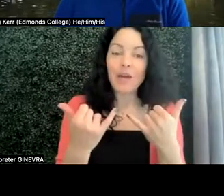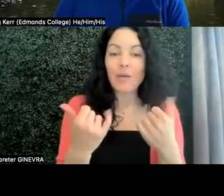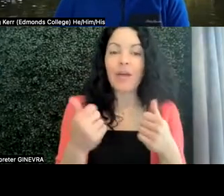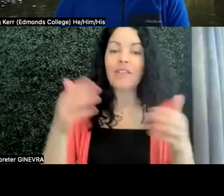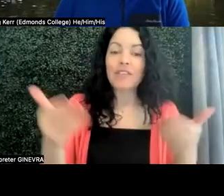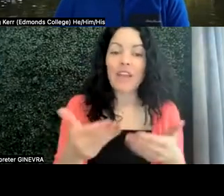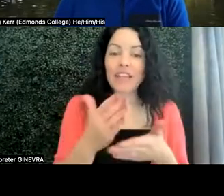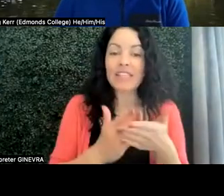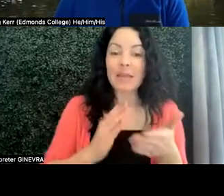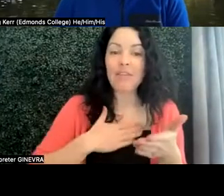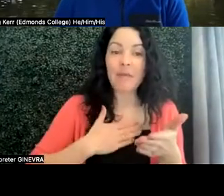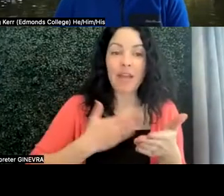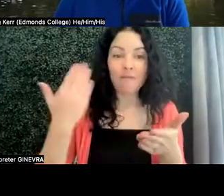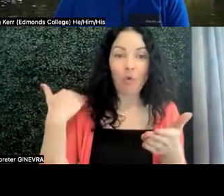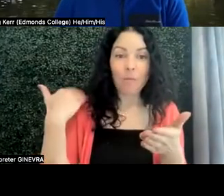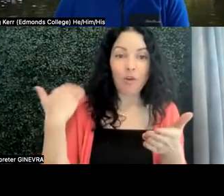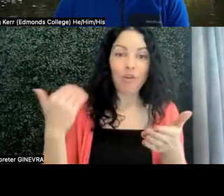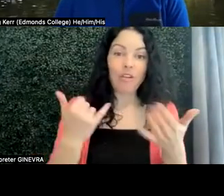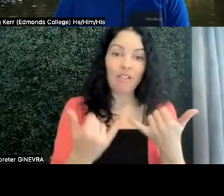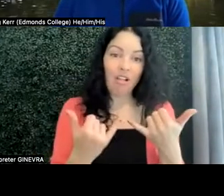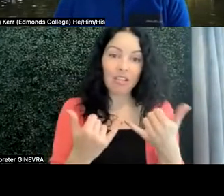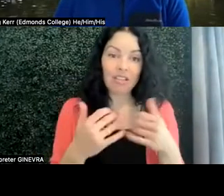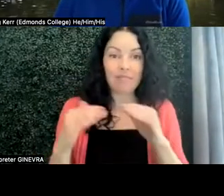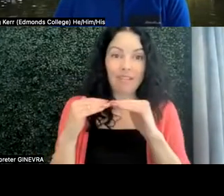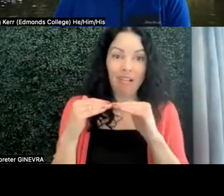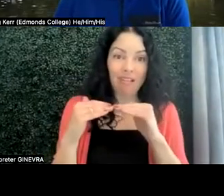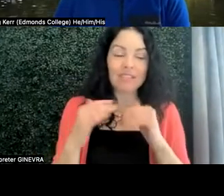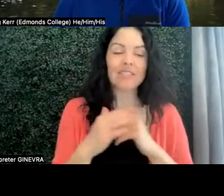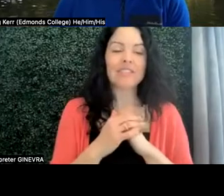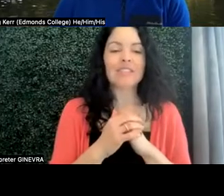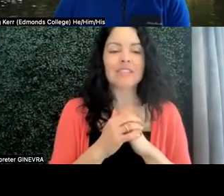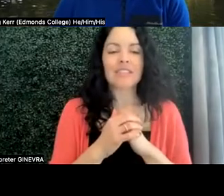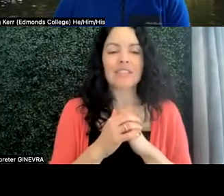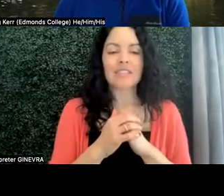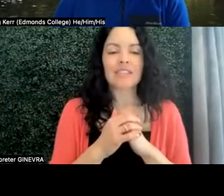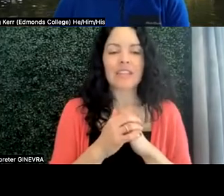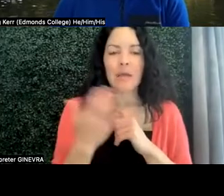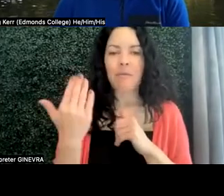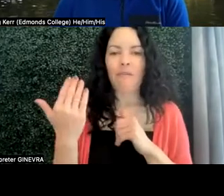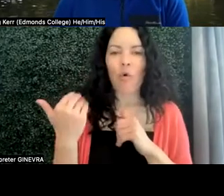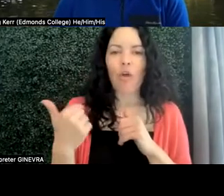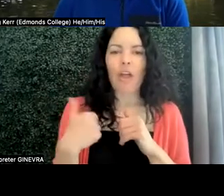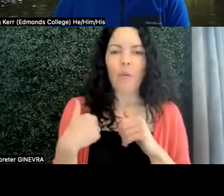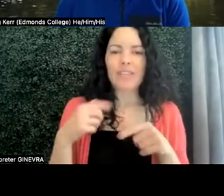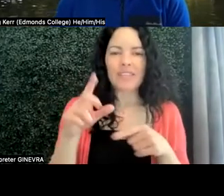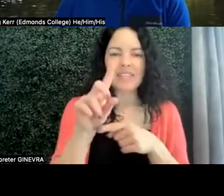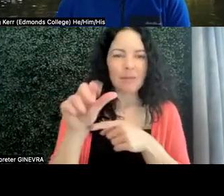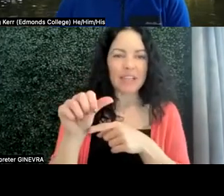invited some of my former colleagues-- current colleagues as well. I used to be a disability services person on a community